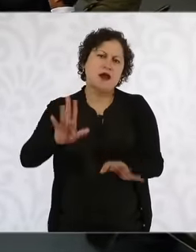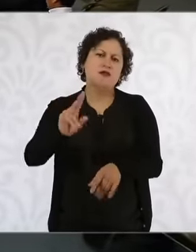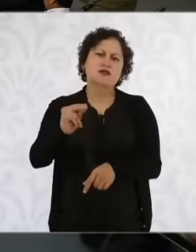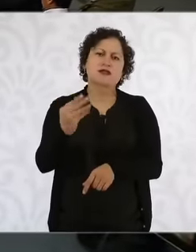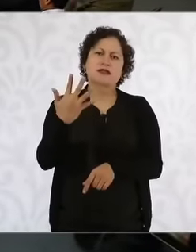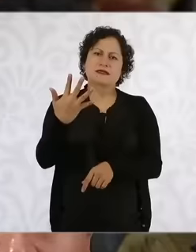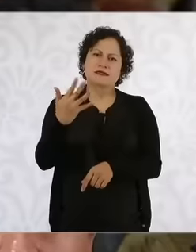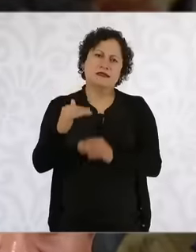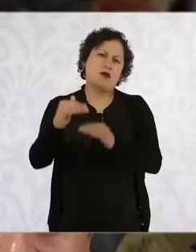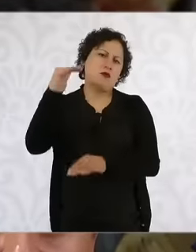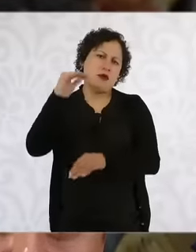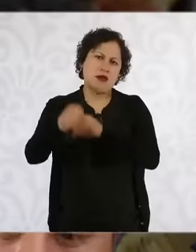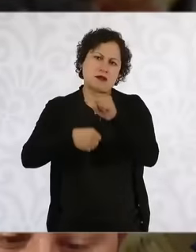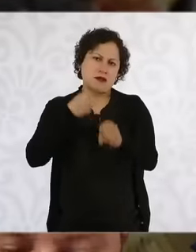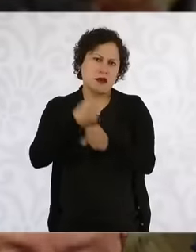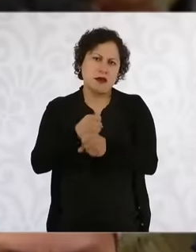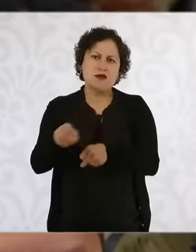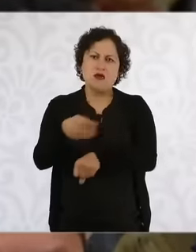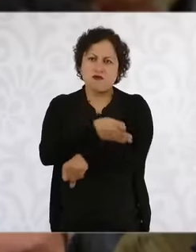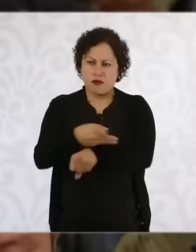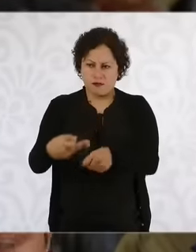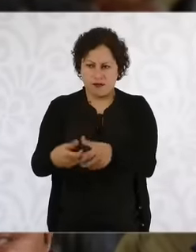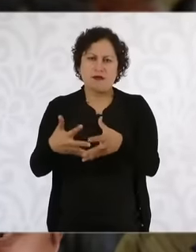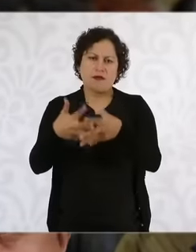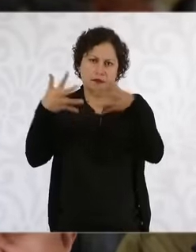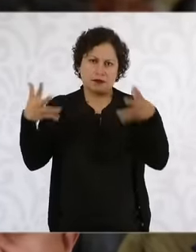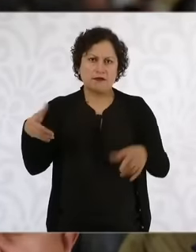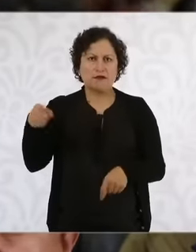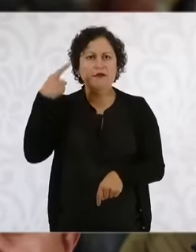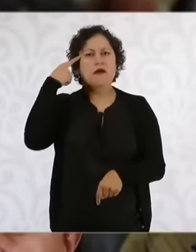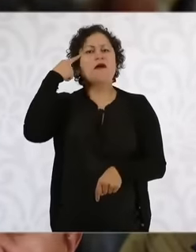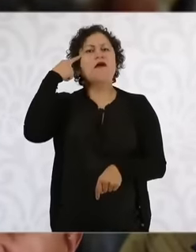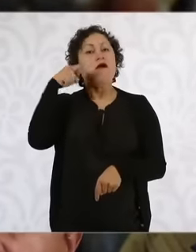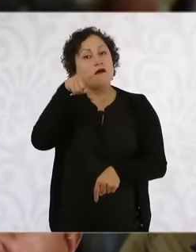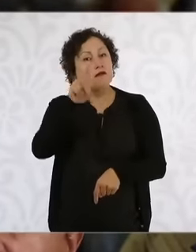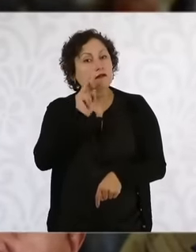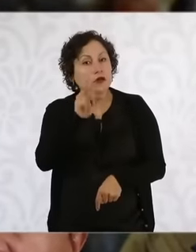very large family, no, but it occurs to them that this land could be occupied, well, for